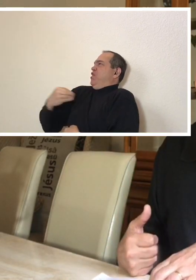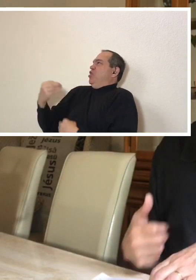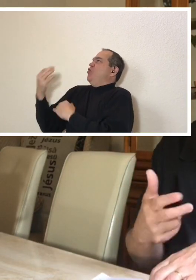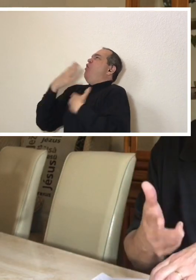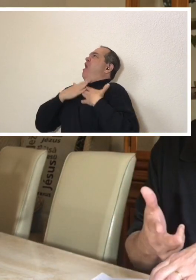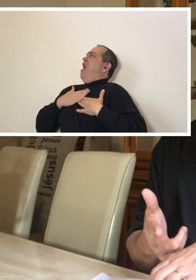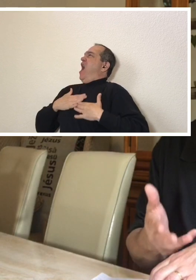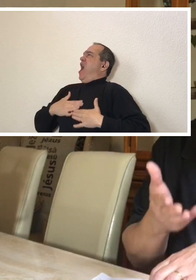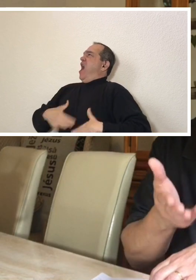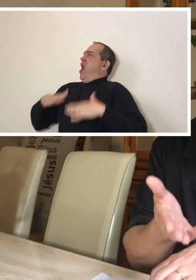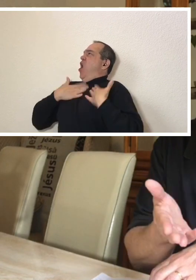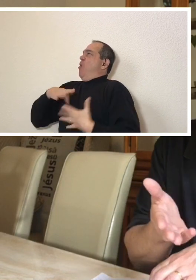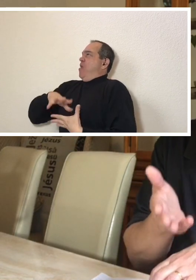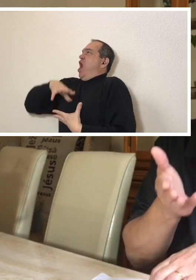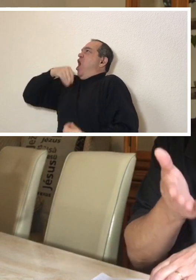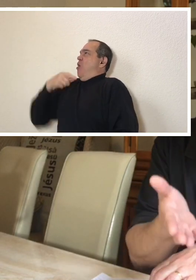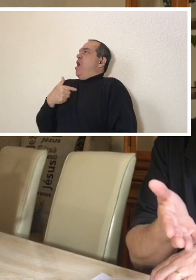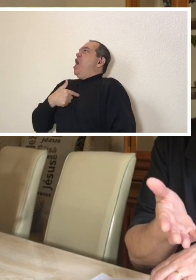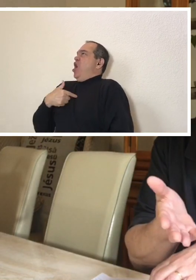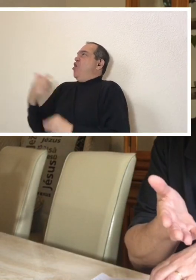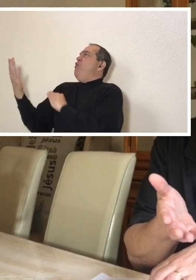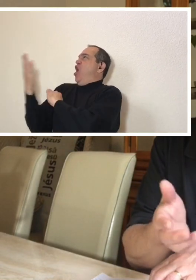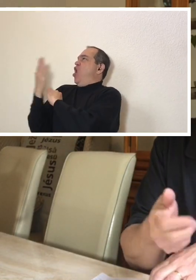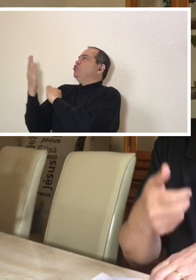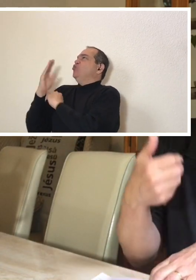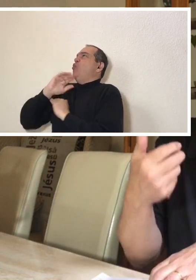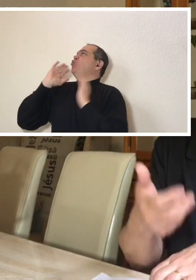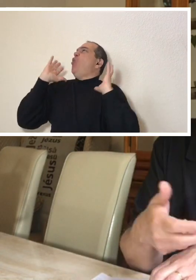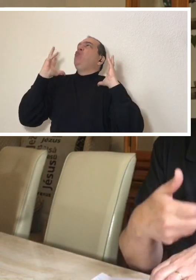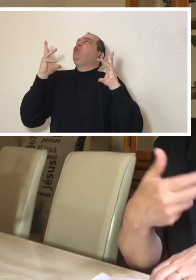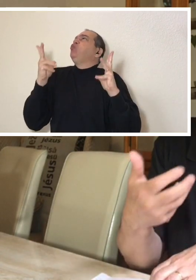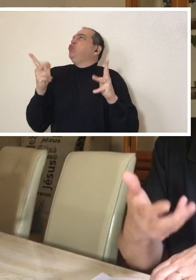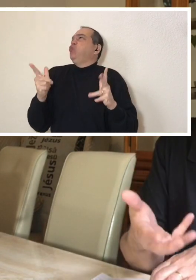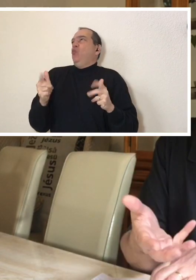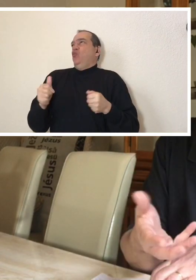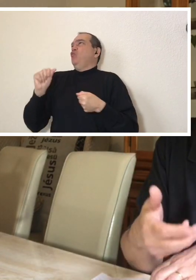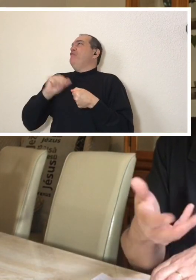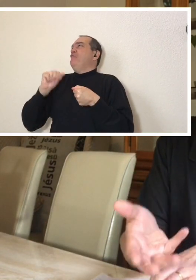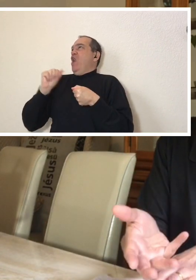Son calm your soul because I'm in control of everything